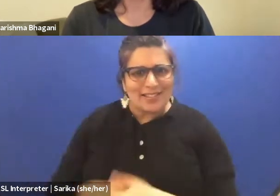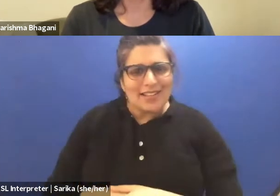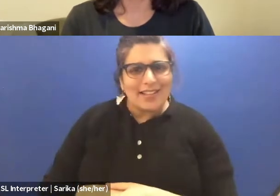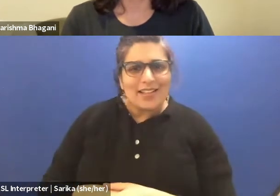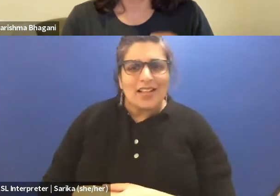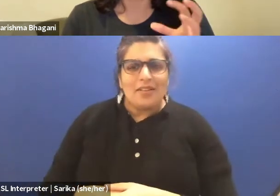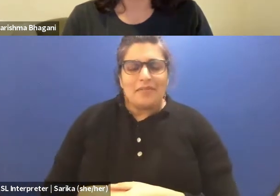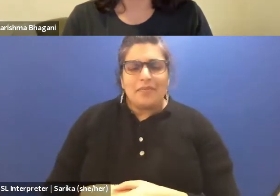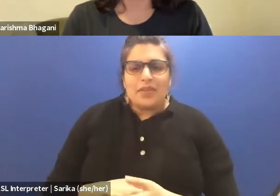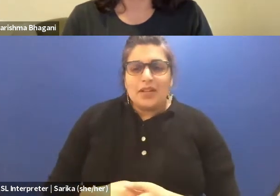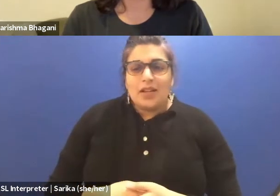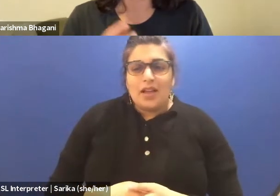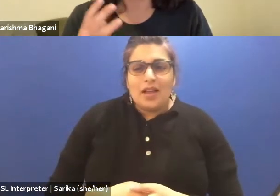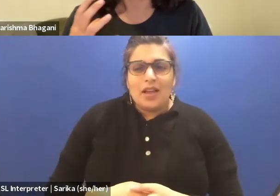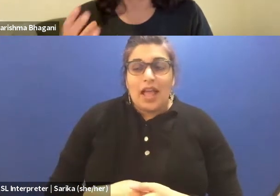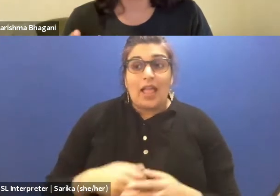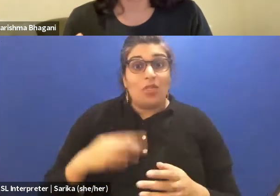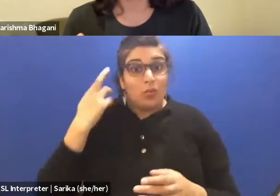And I make that point to say that this is what